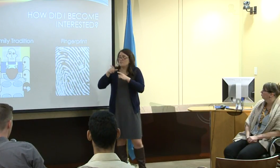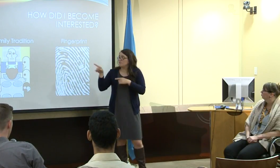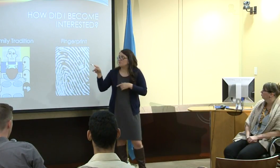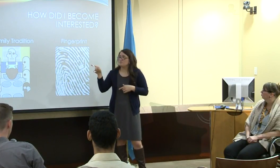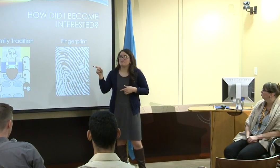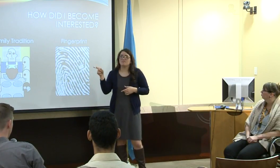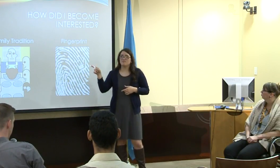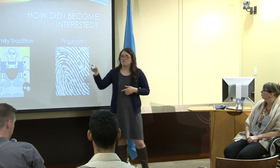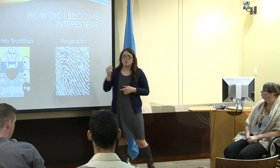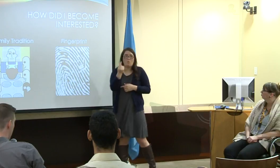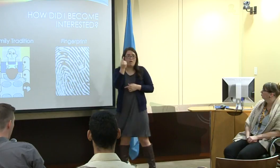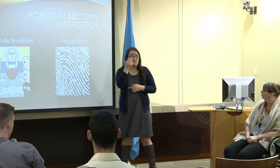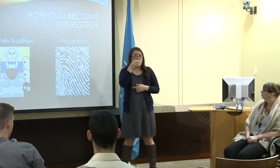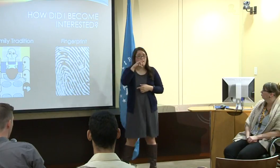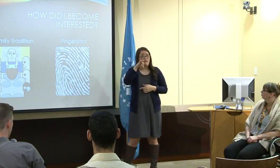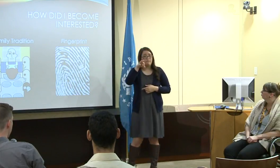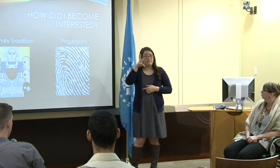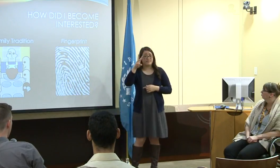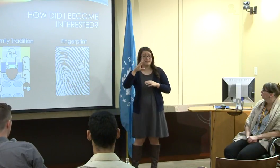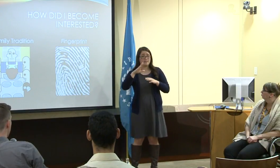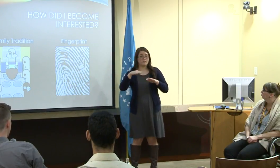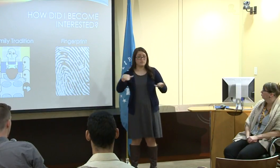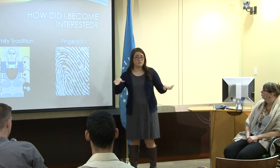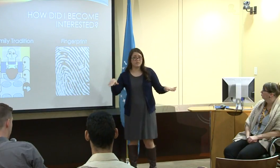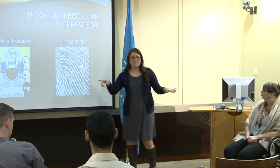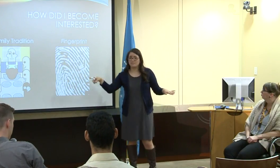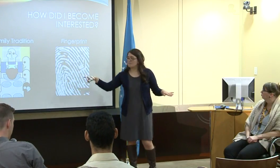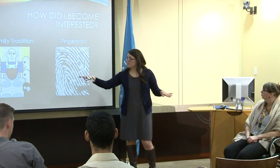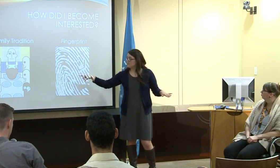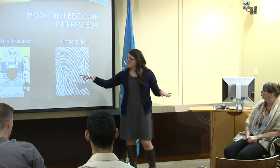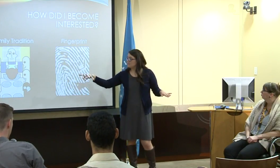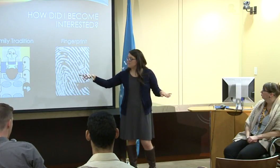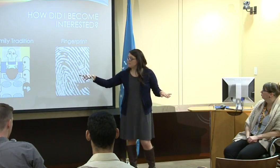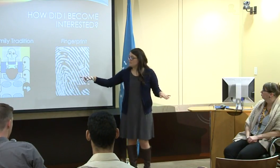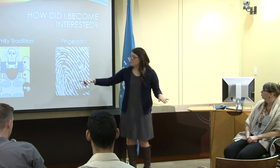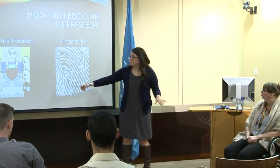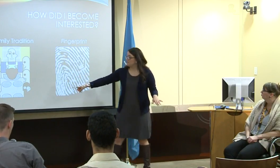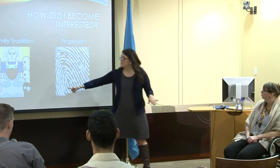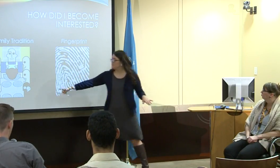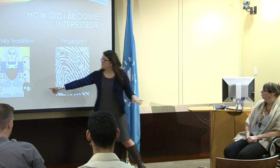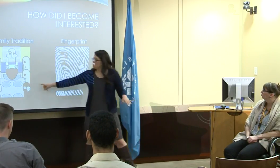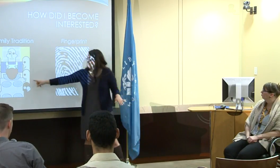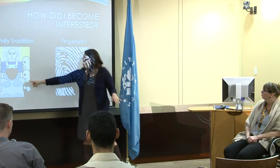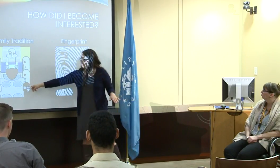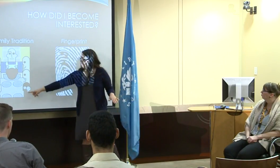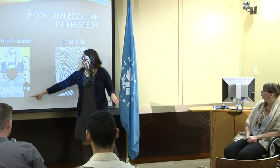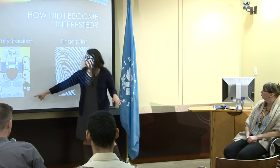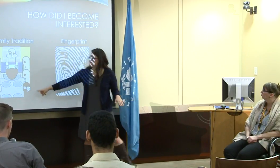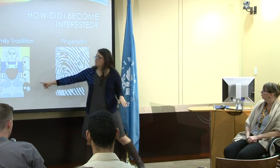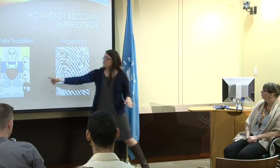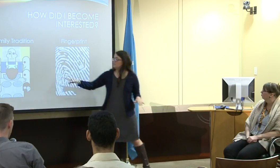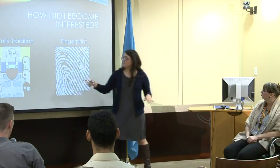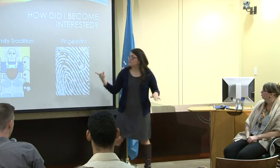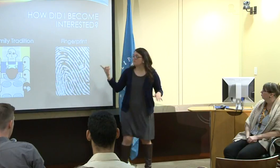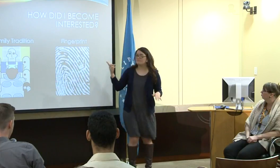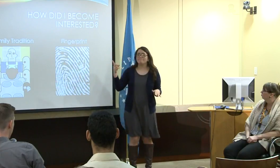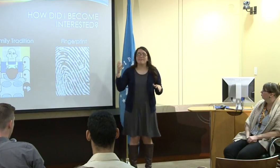And I wanted to show this because my sister is one of six. And so you can see the whole family here,